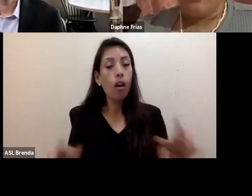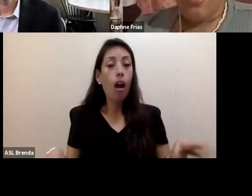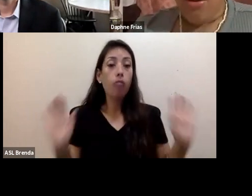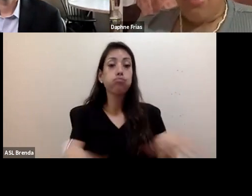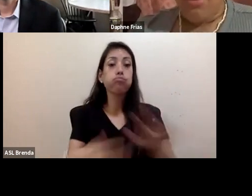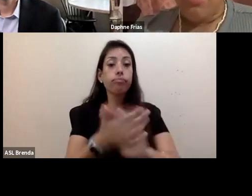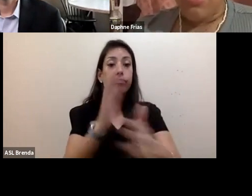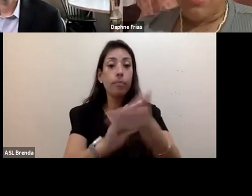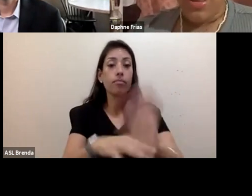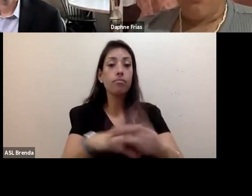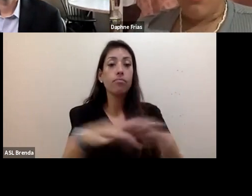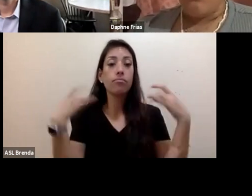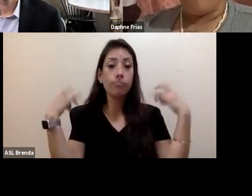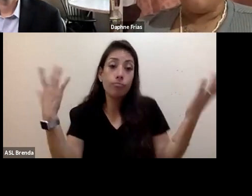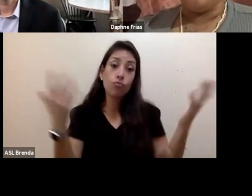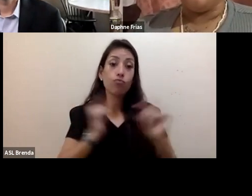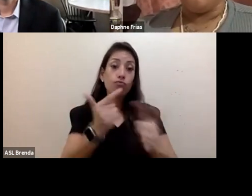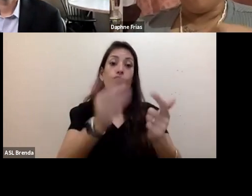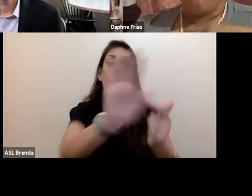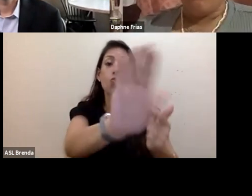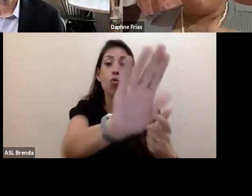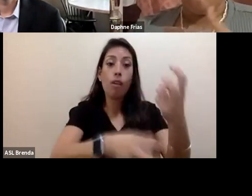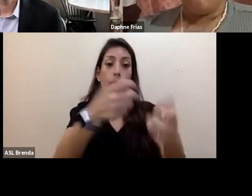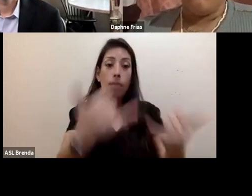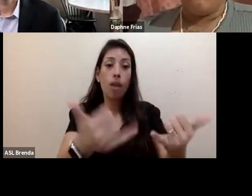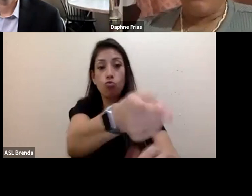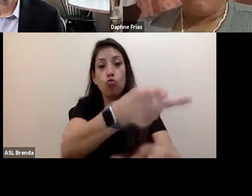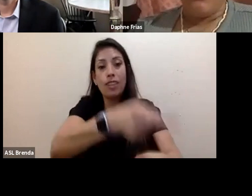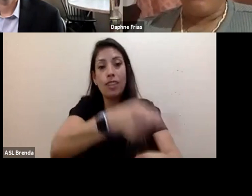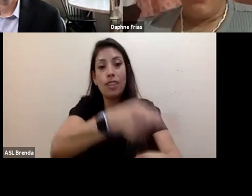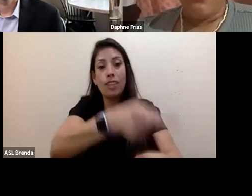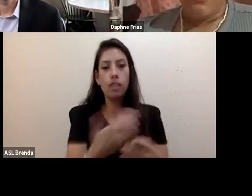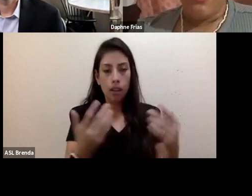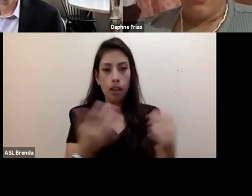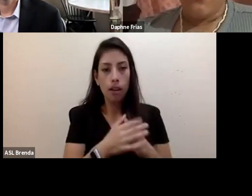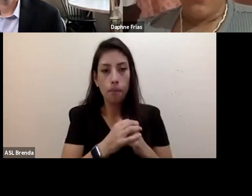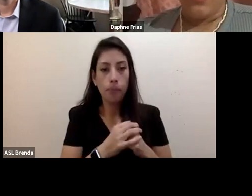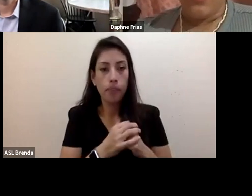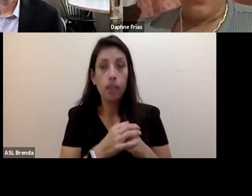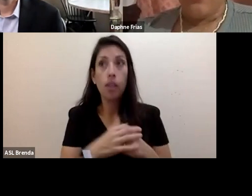"This is your problem now." But while we are the ones who are going to be experiencing the effects of the climate crisis,